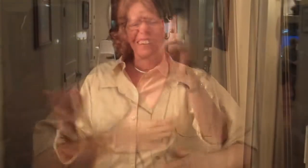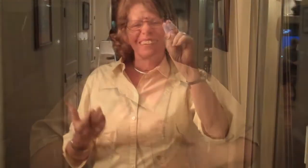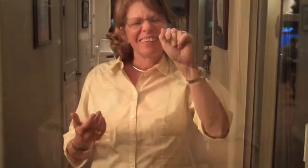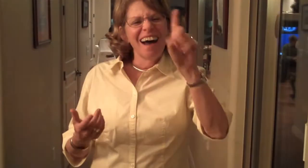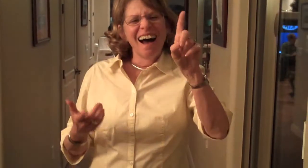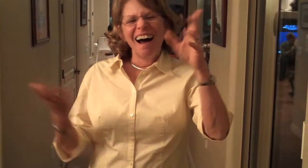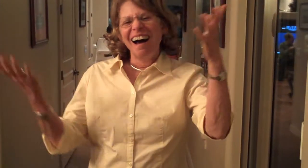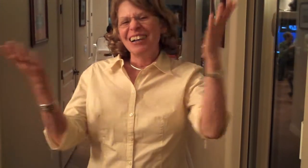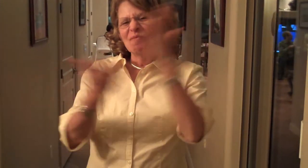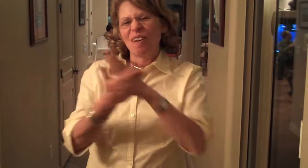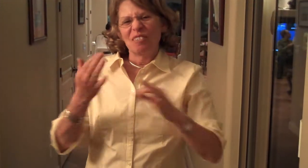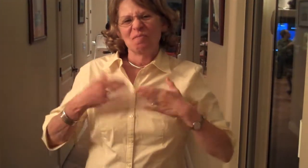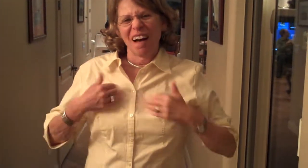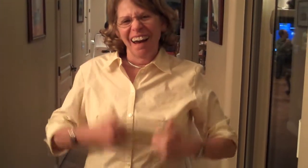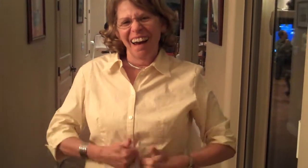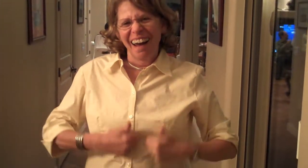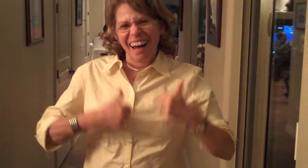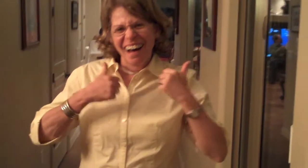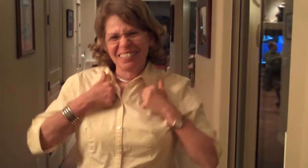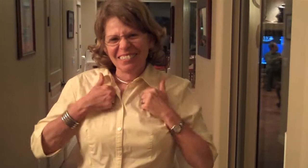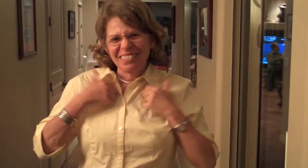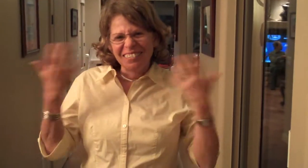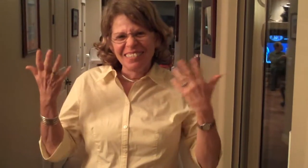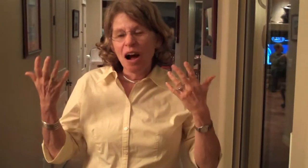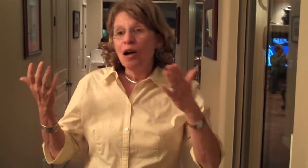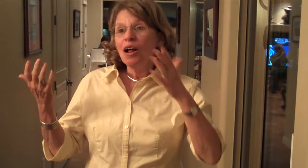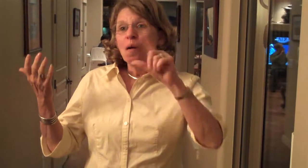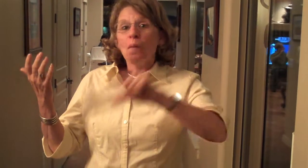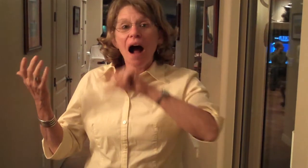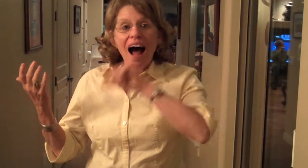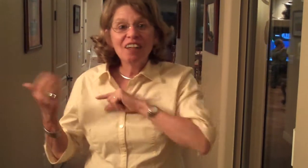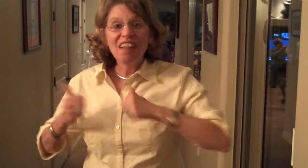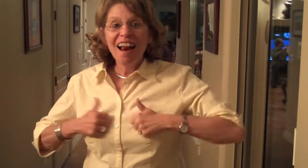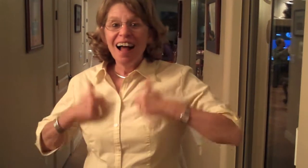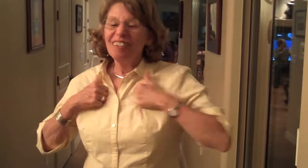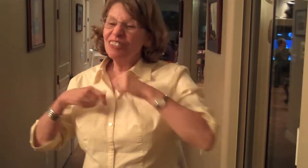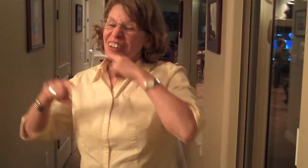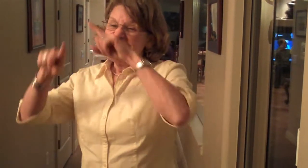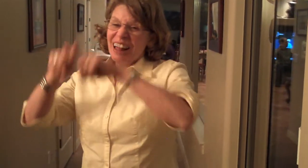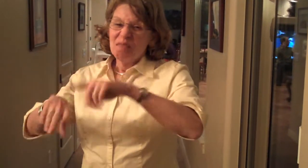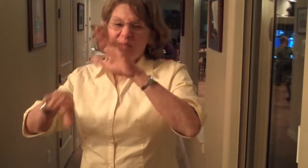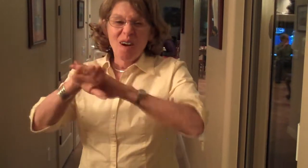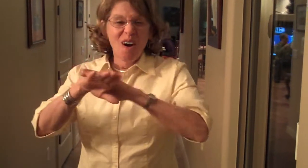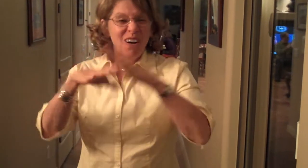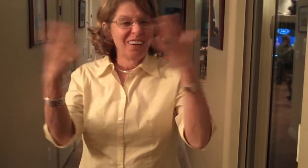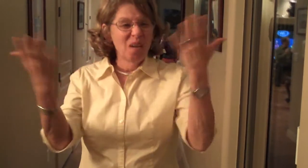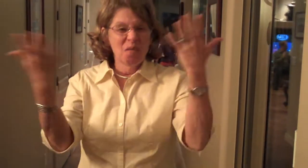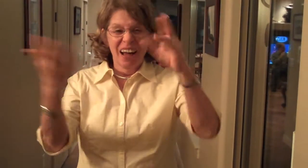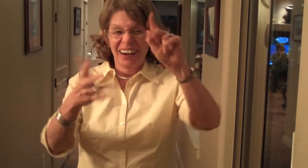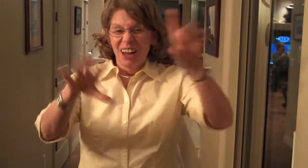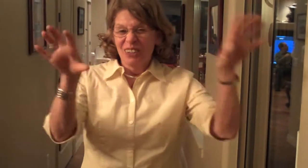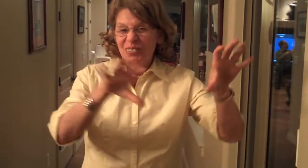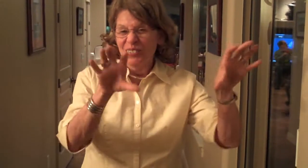NAD is a part of my life. The quality of life really depends on what NAD does.